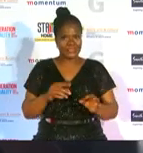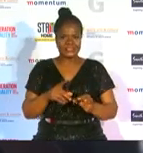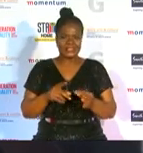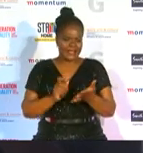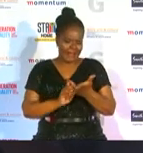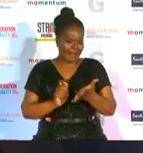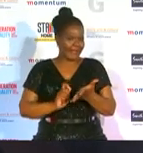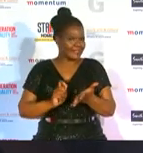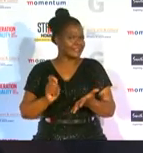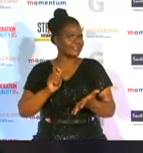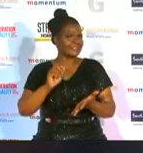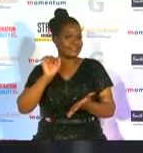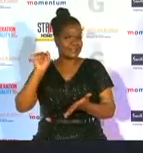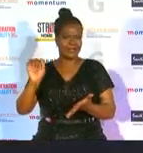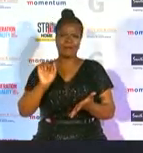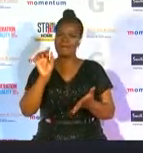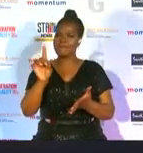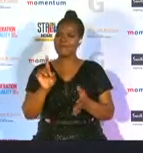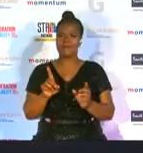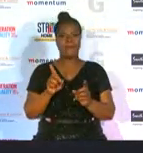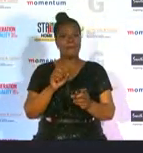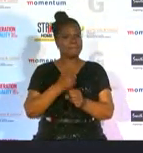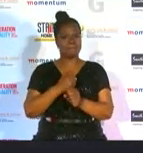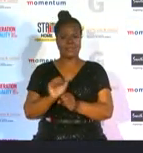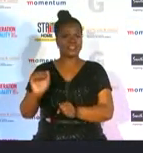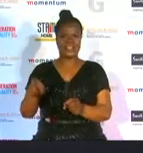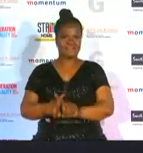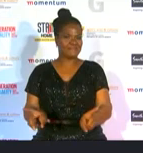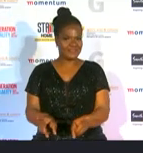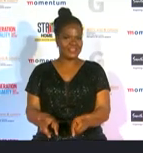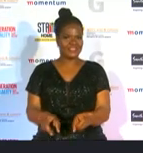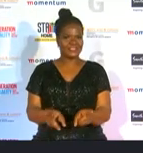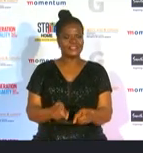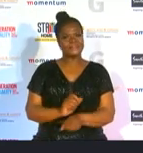sets her apart and marzan kok the experienced writer